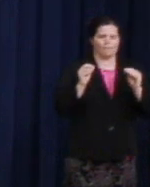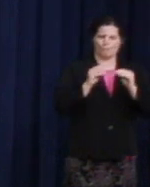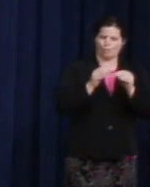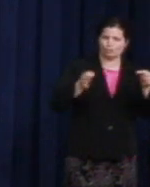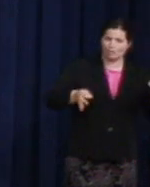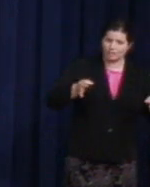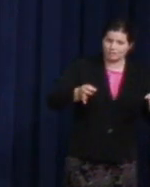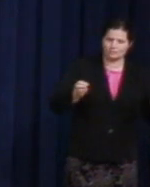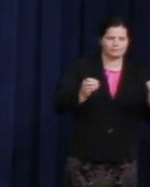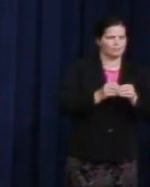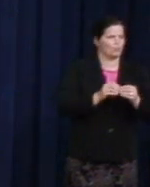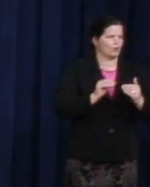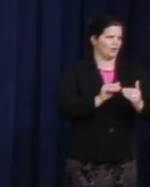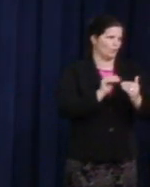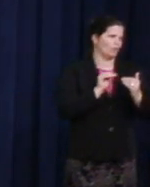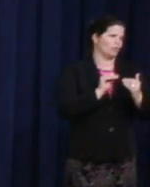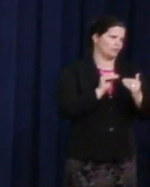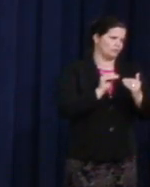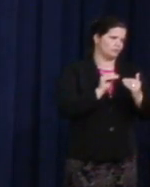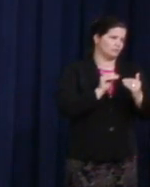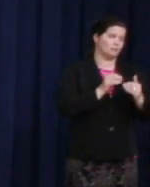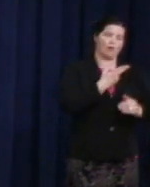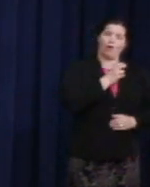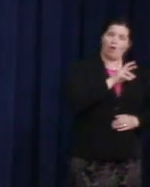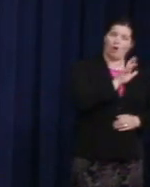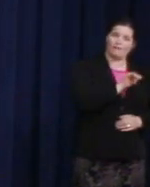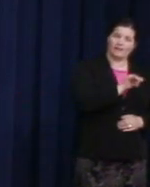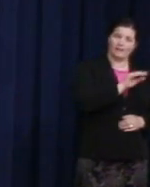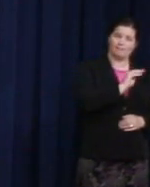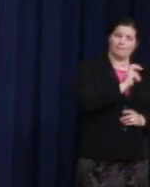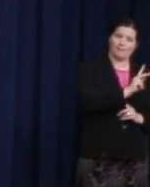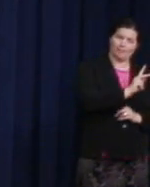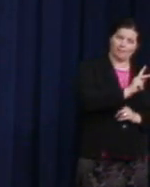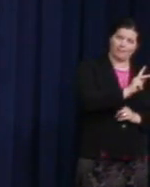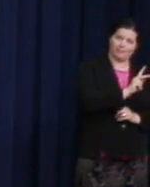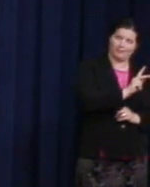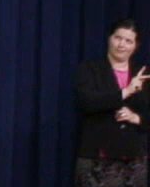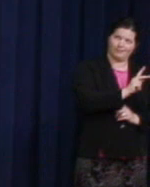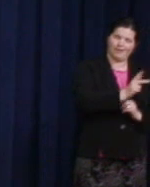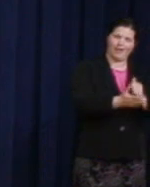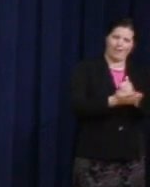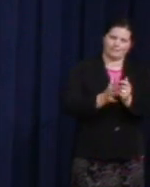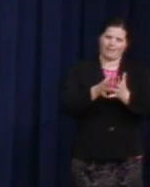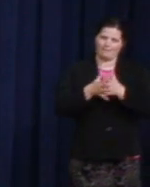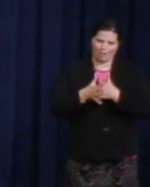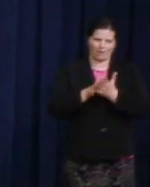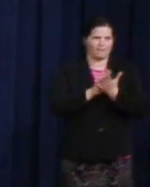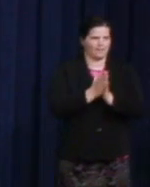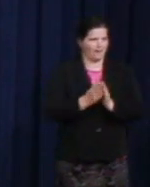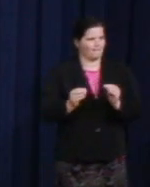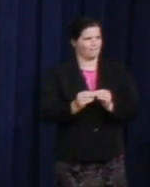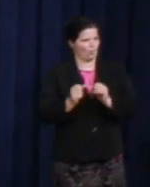In short, Harvey Milk made America more American. There will always be the cynics among